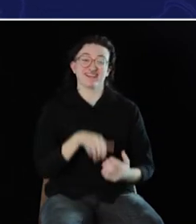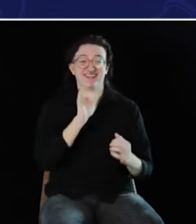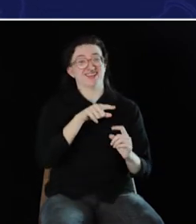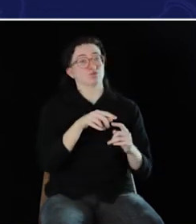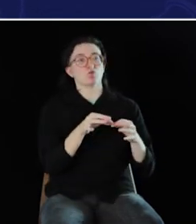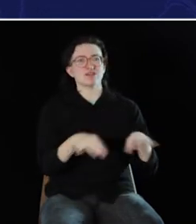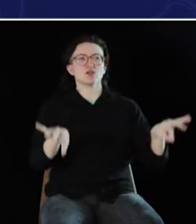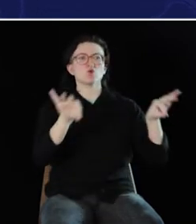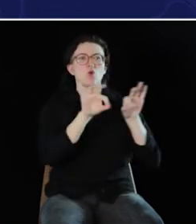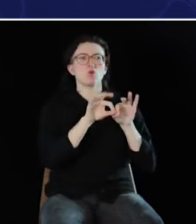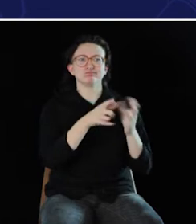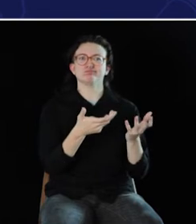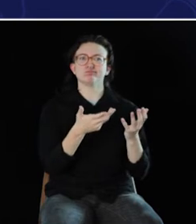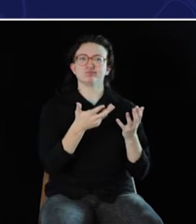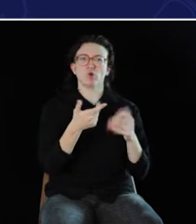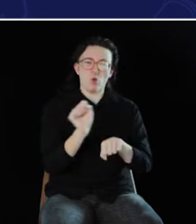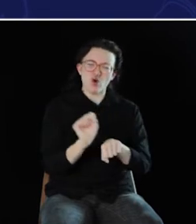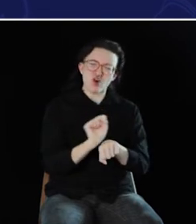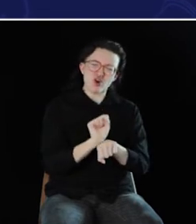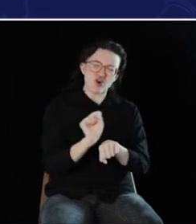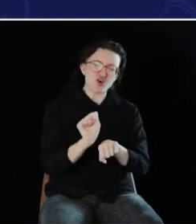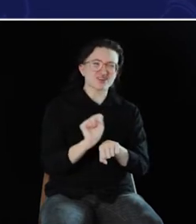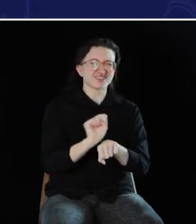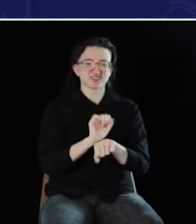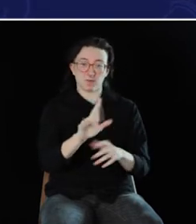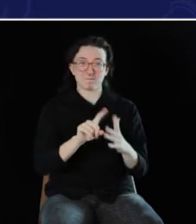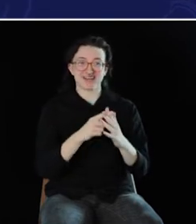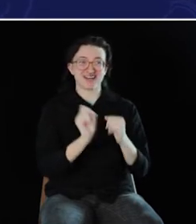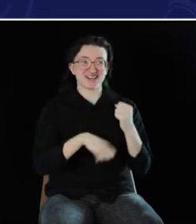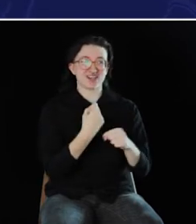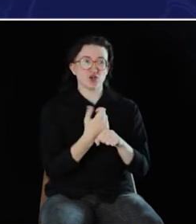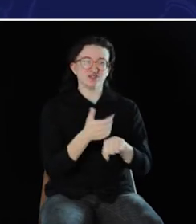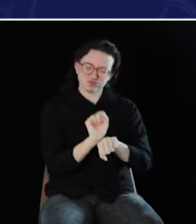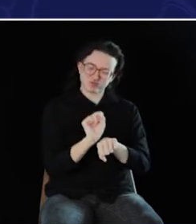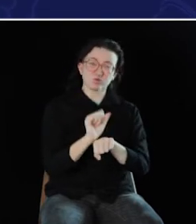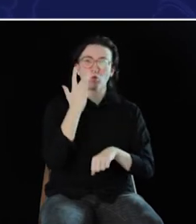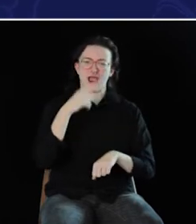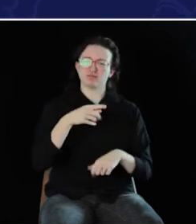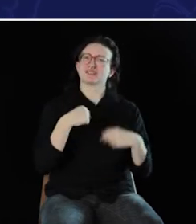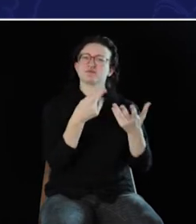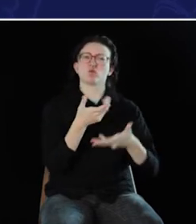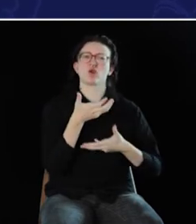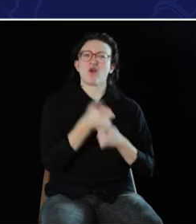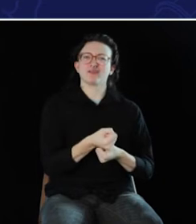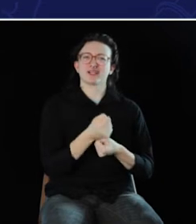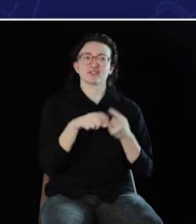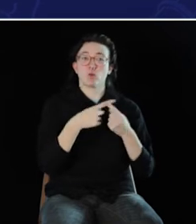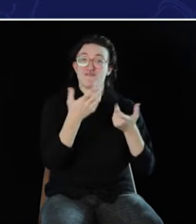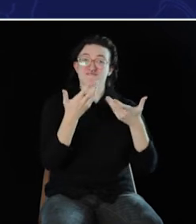And I think that's really critical, to work as hard as you can in your formative years, because it gives you confidence when you're out